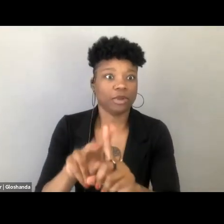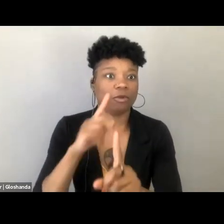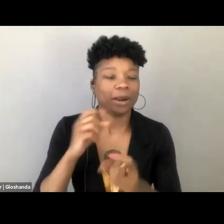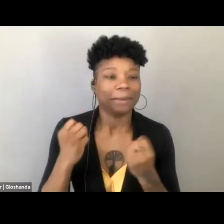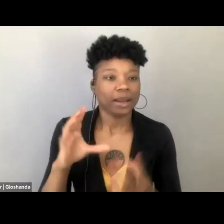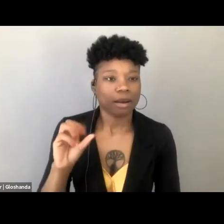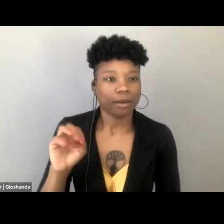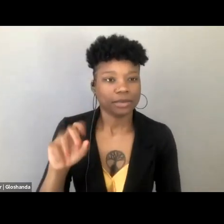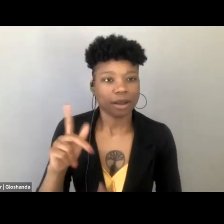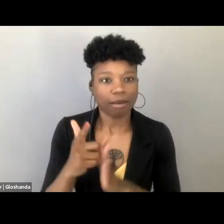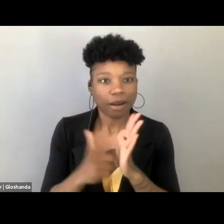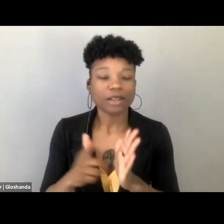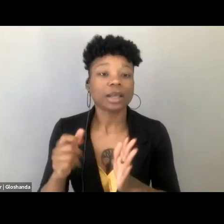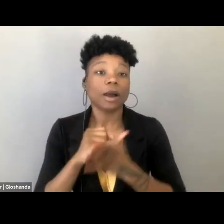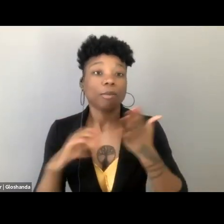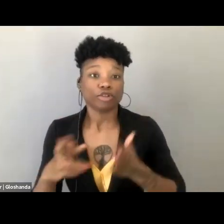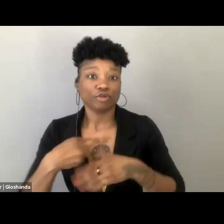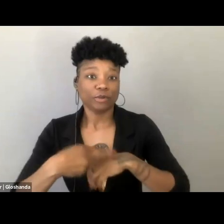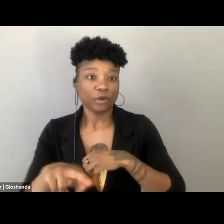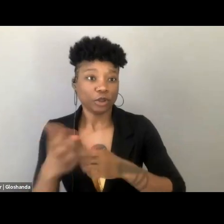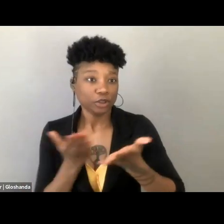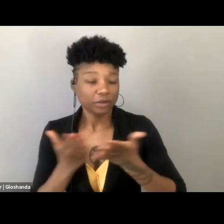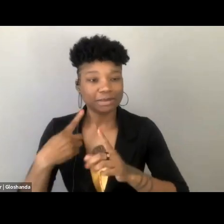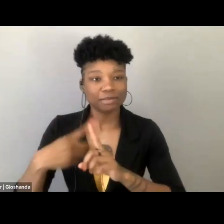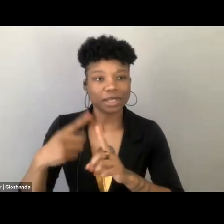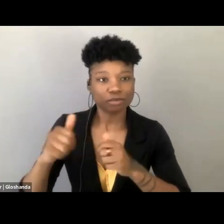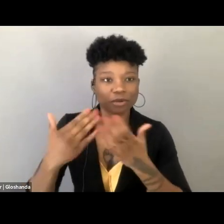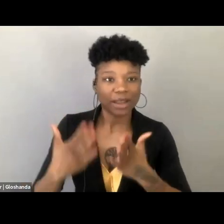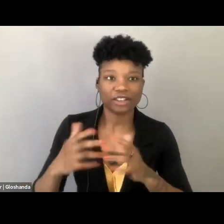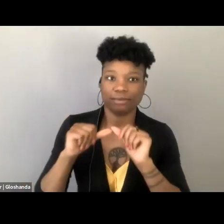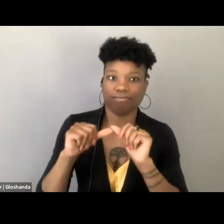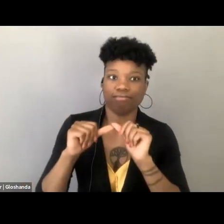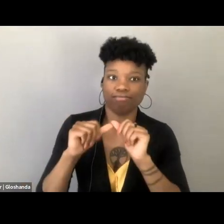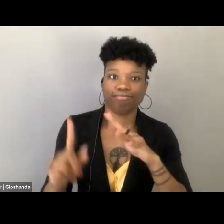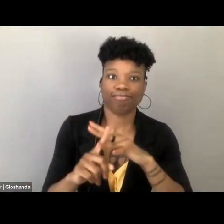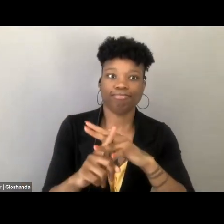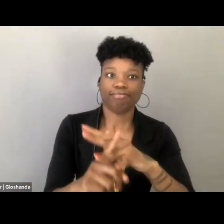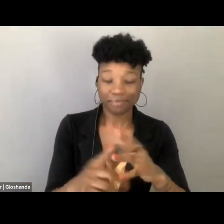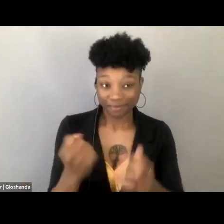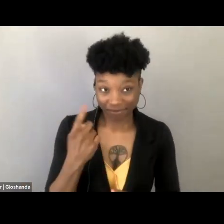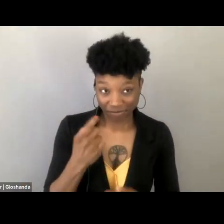abortion referral services and providers continue to appear. Now, these services and providers,